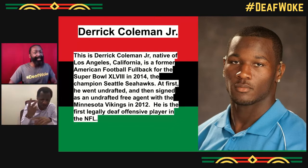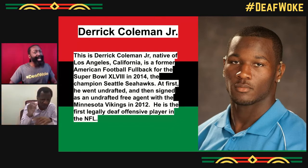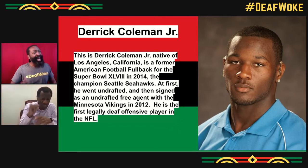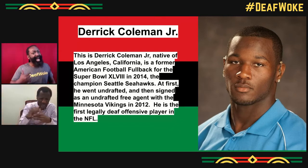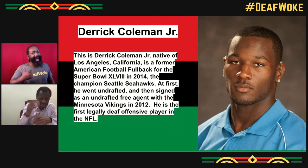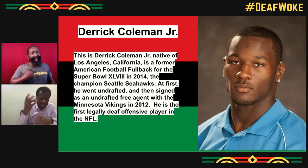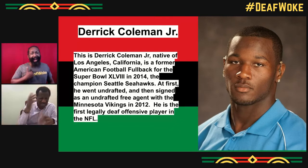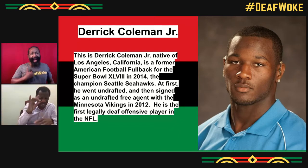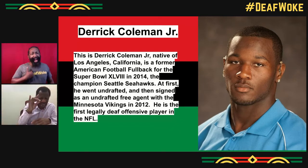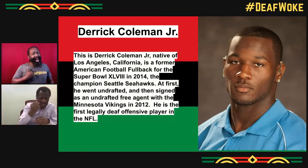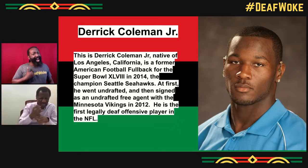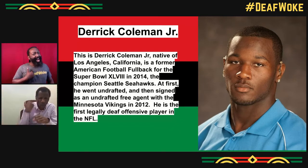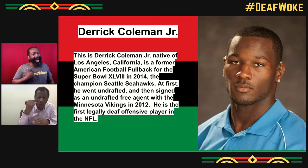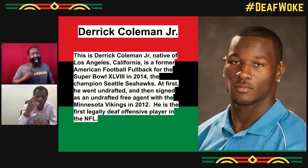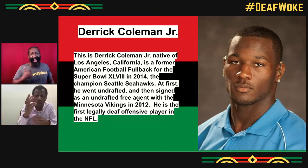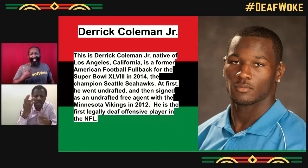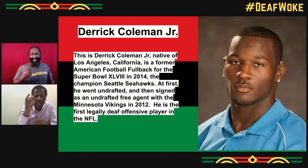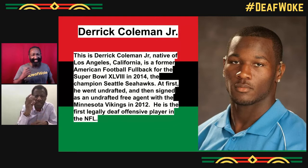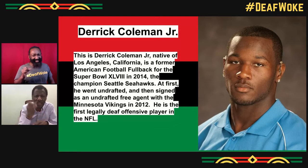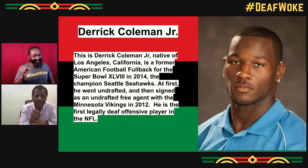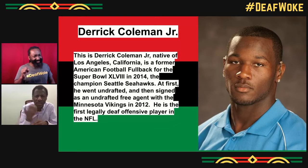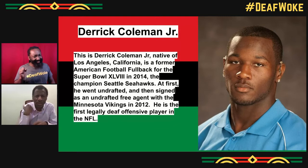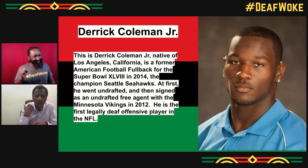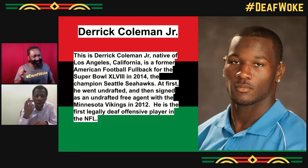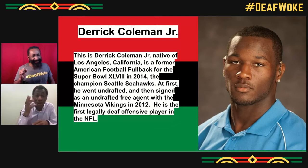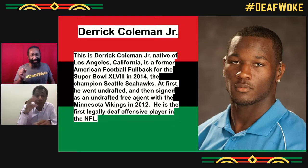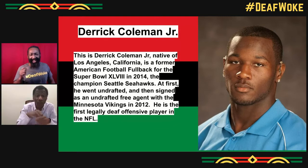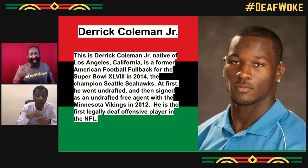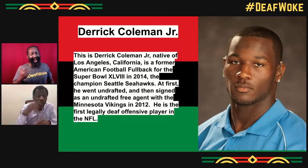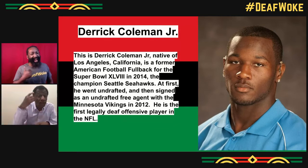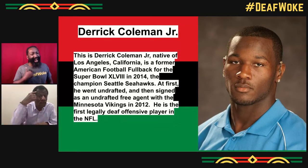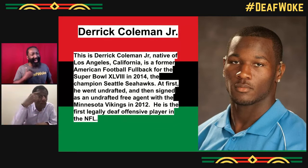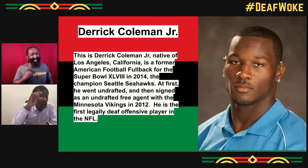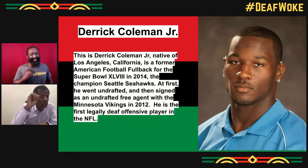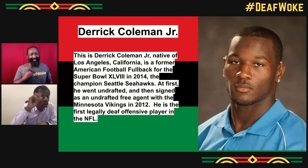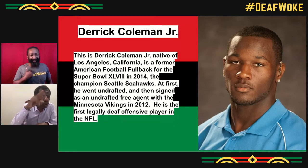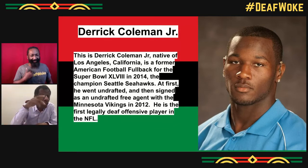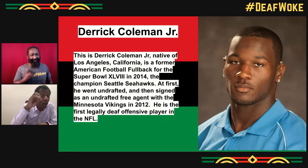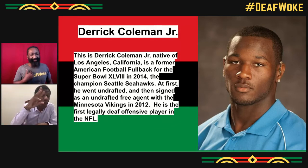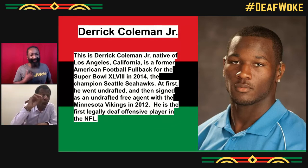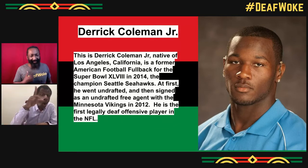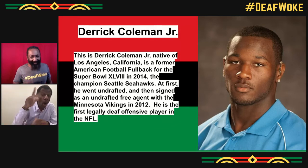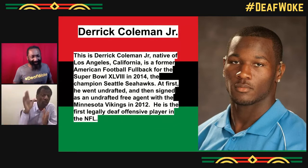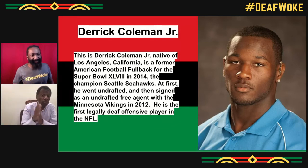Is he still playing? Is he still in the NFL? Is that what? Six years ago.